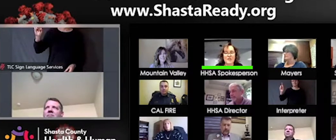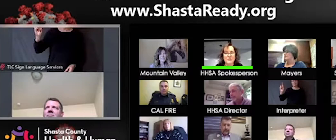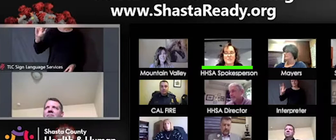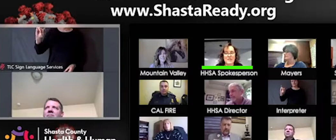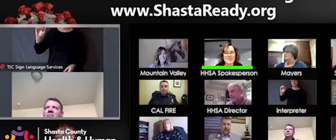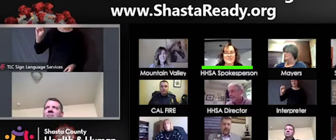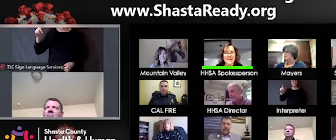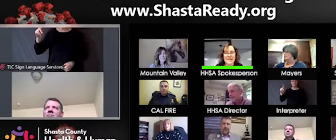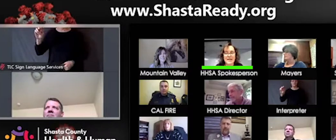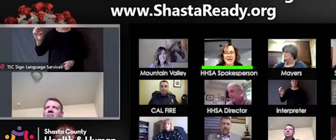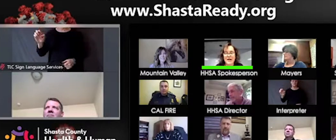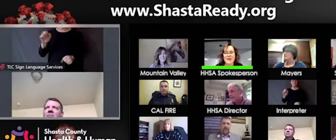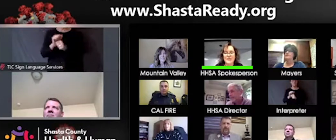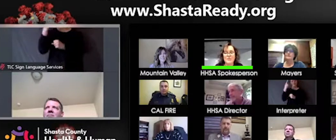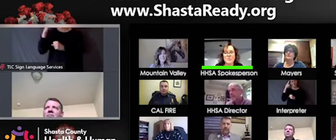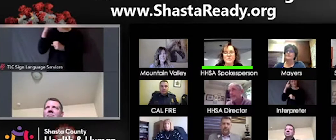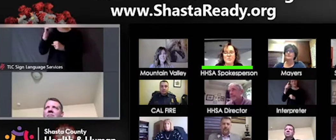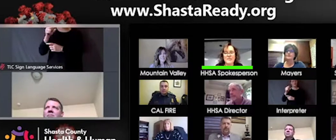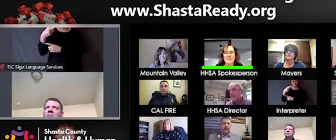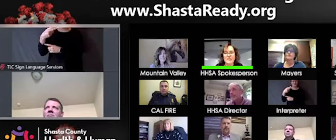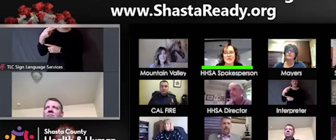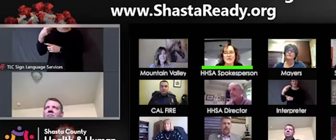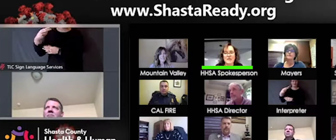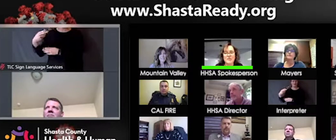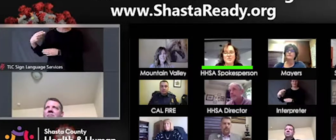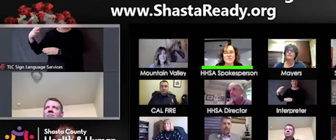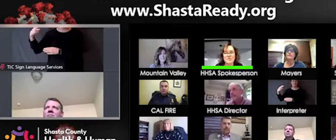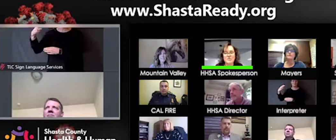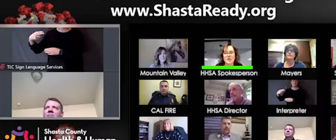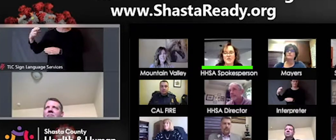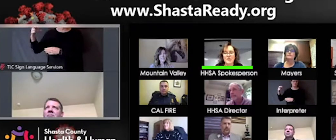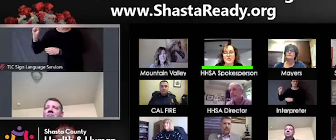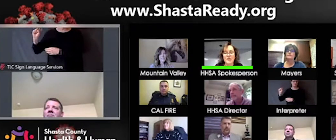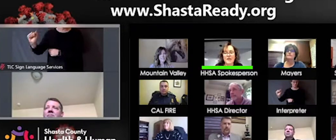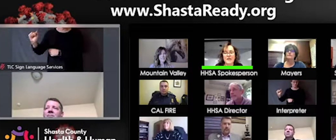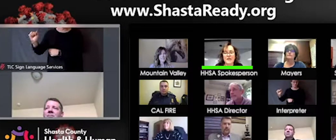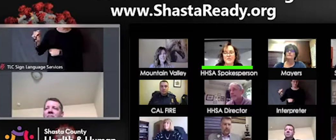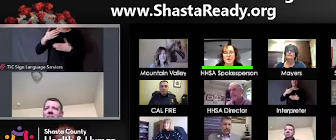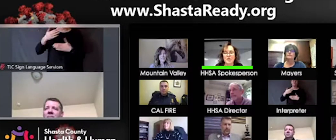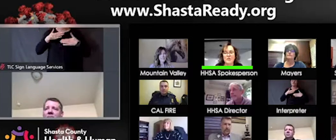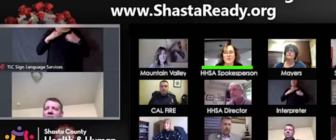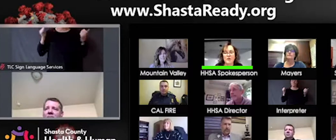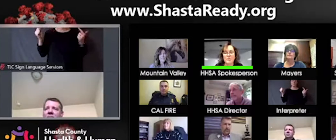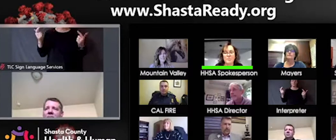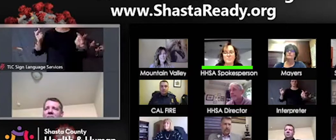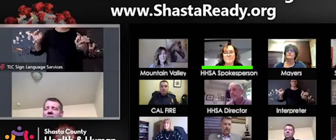appreciate all of you being here today. I'm going to introduce our all of our